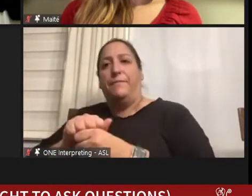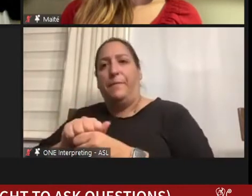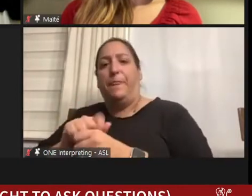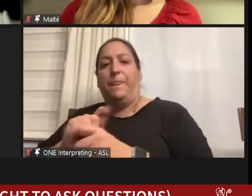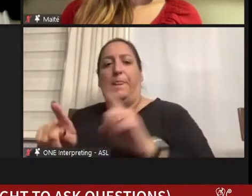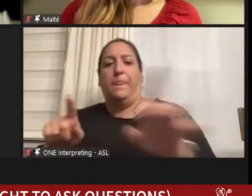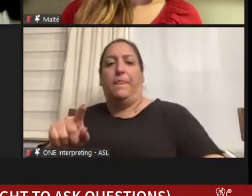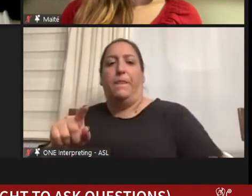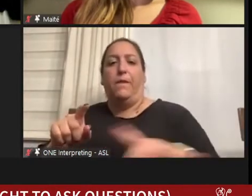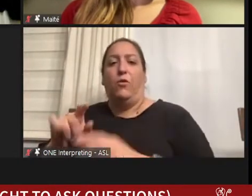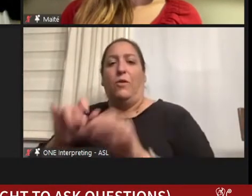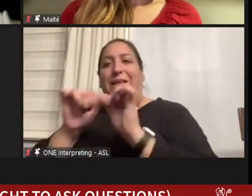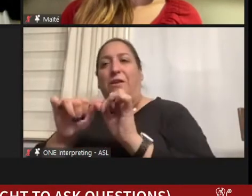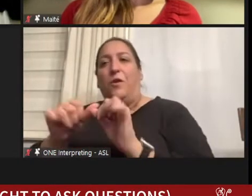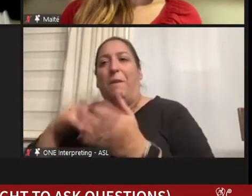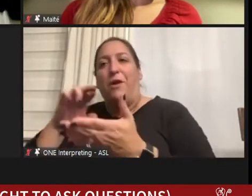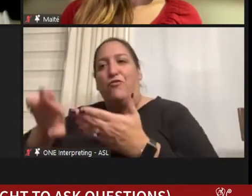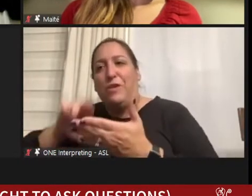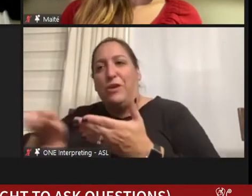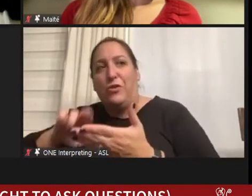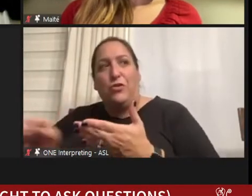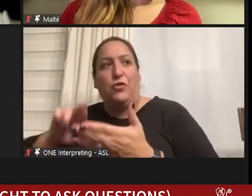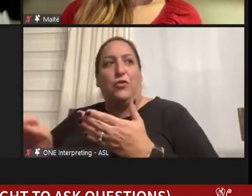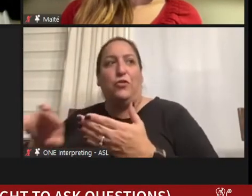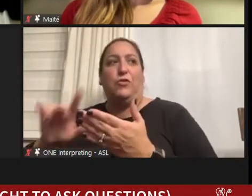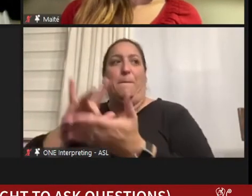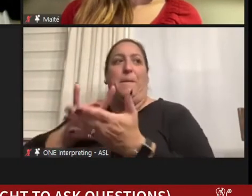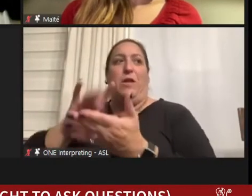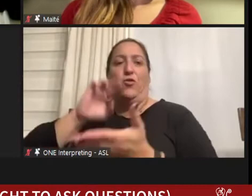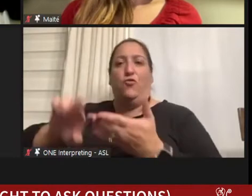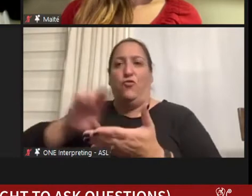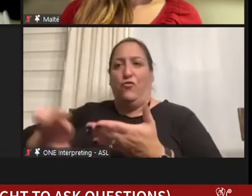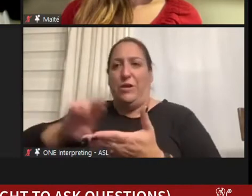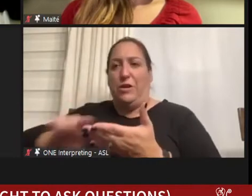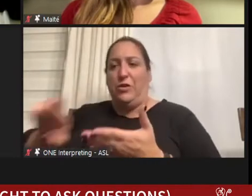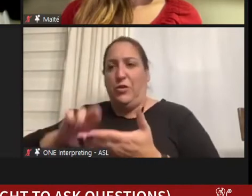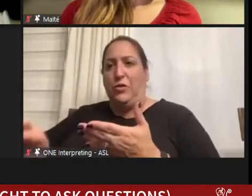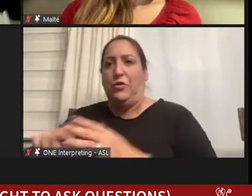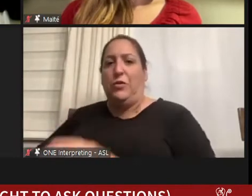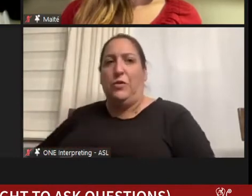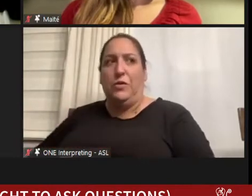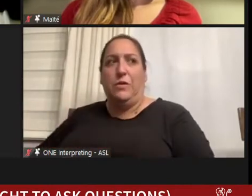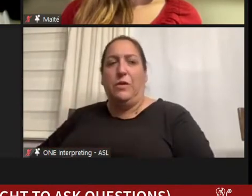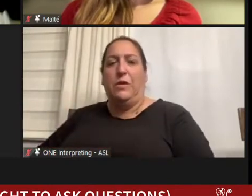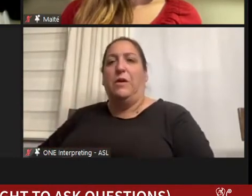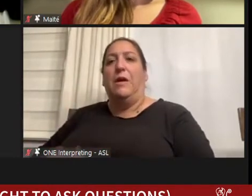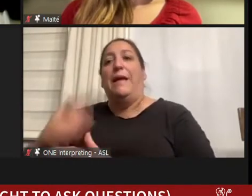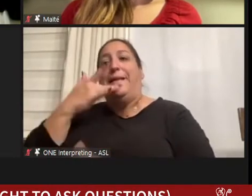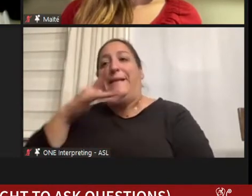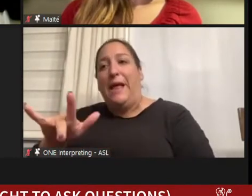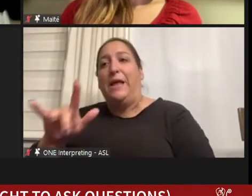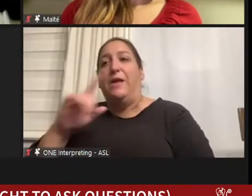continue my research, my biomedical research. So I was lucky enough to work at Stanford studying